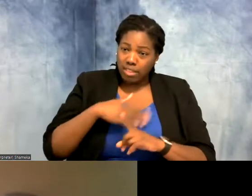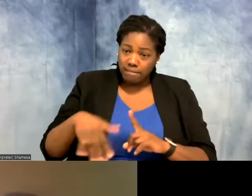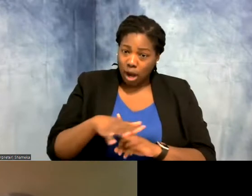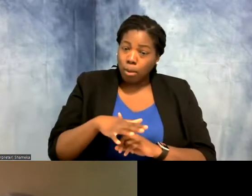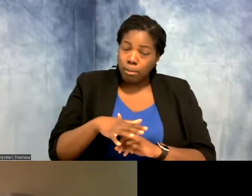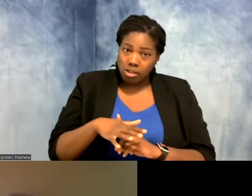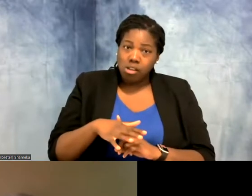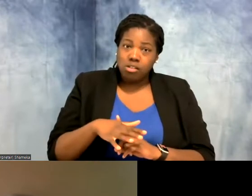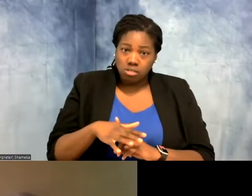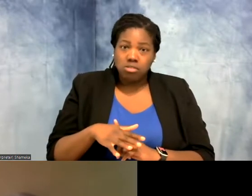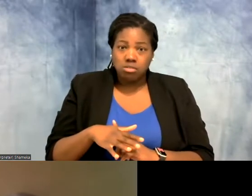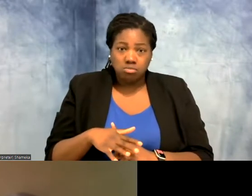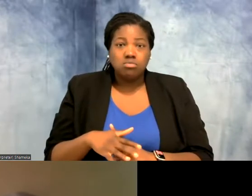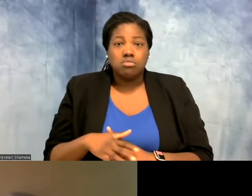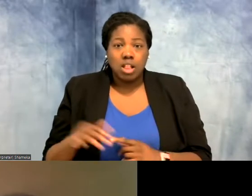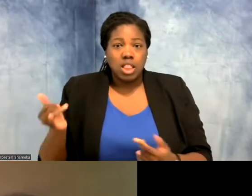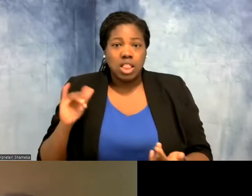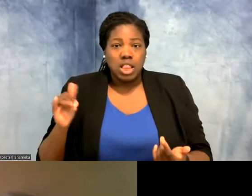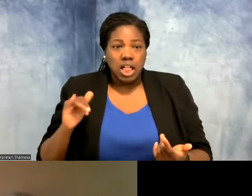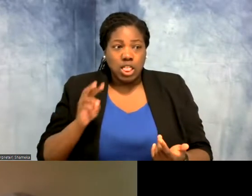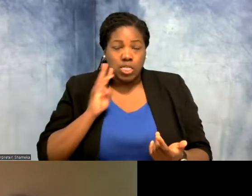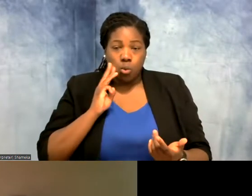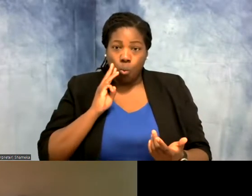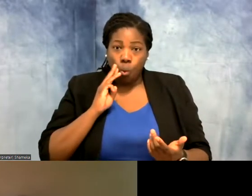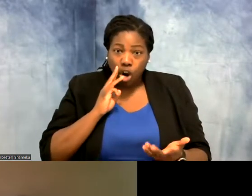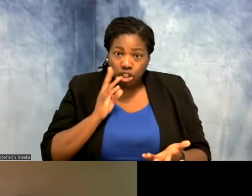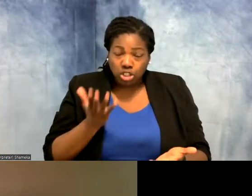variables like the amount of water, you can get a sense of what the bird is actually